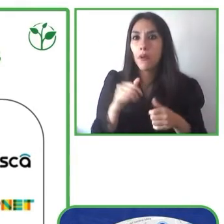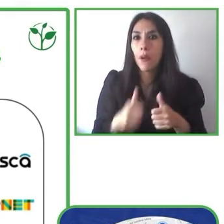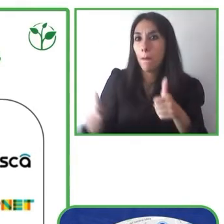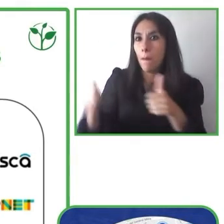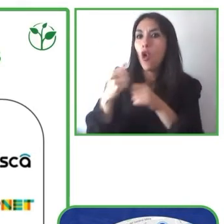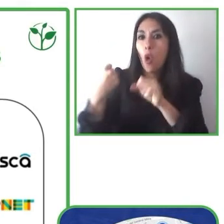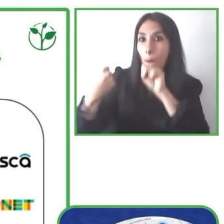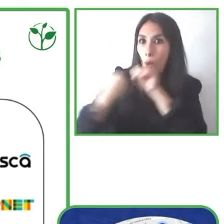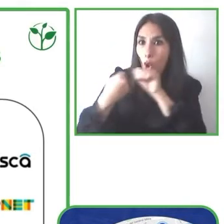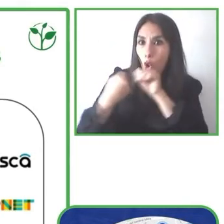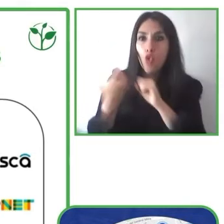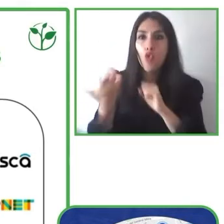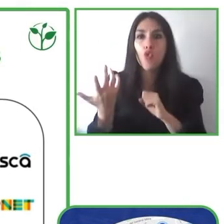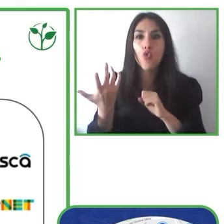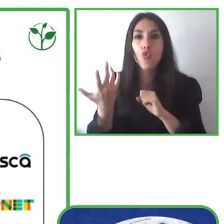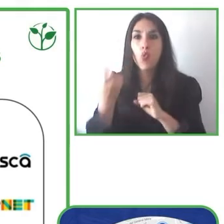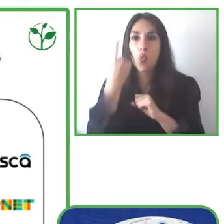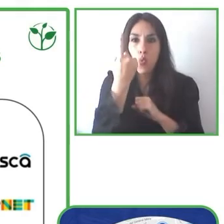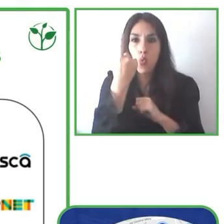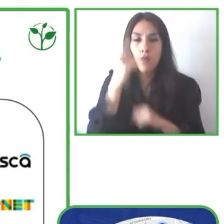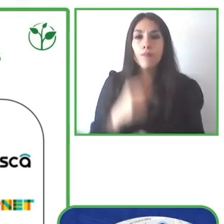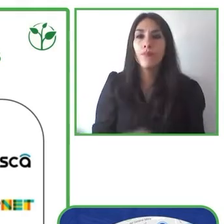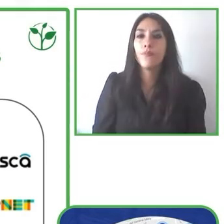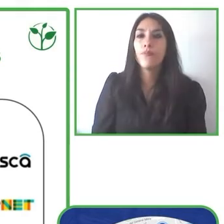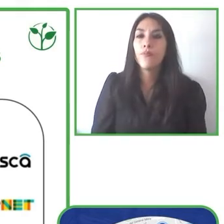and we're working with several different organizations here in Spain